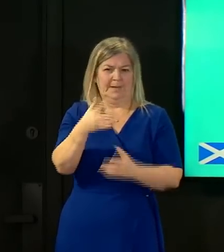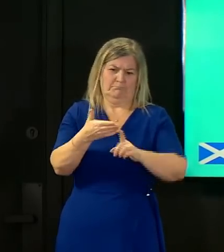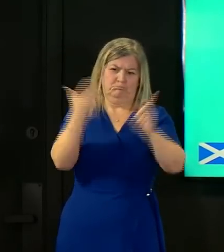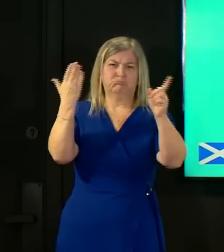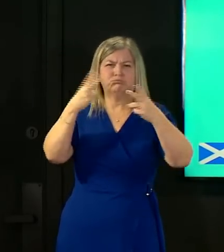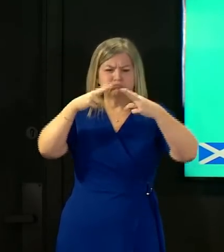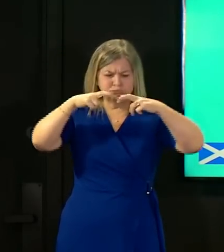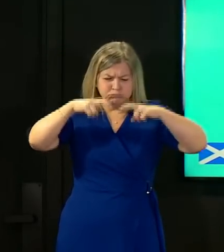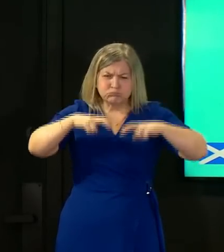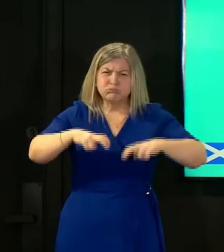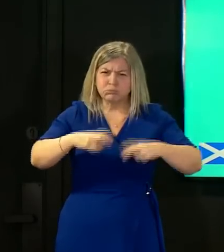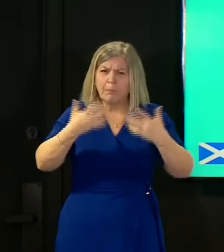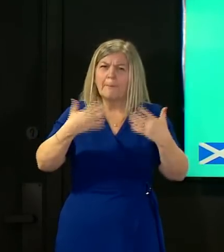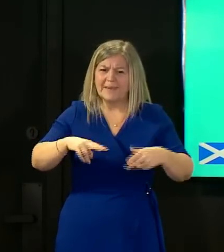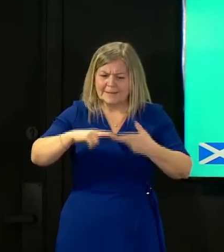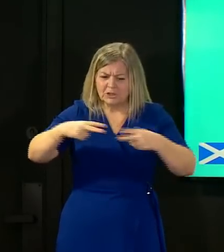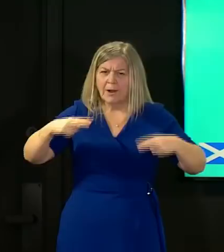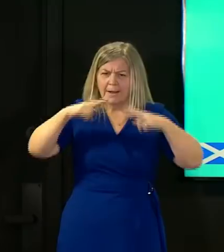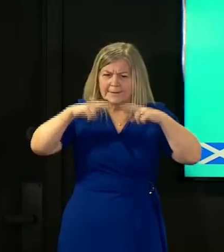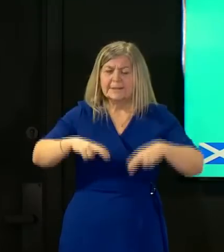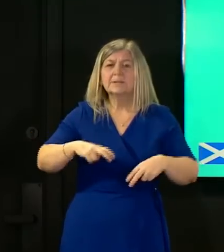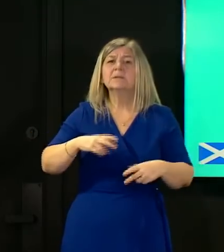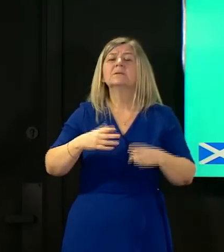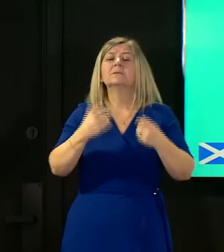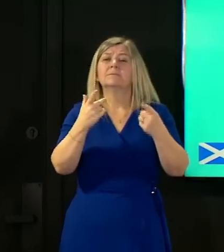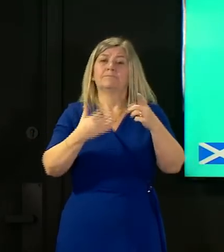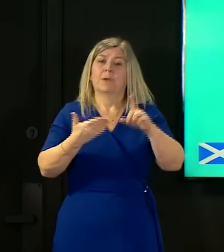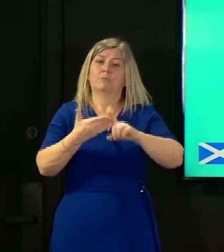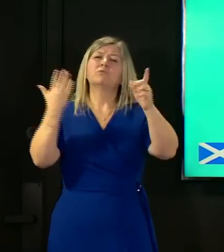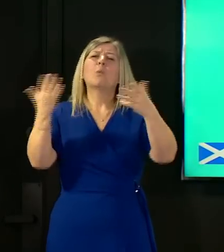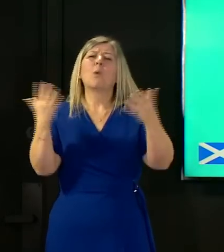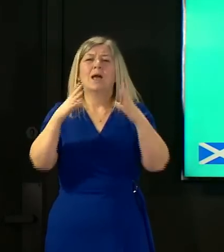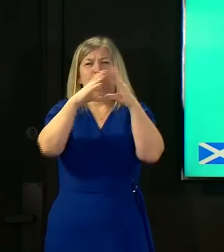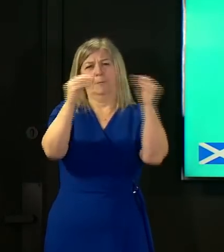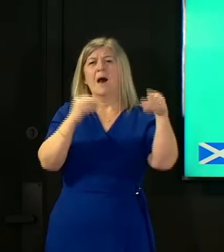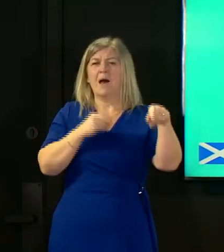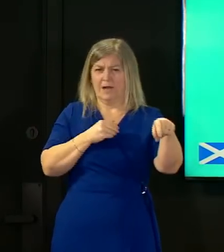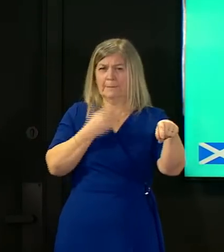this variant was originally identified in japan and has been closely associated with the area